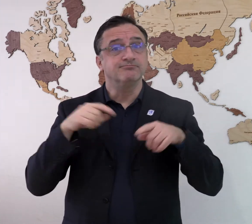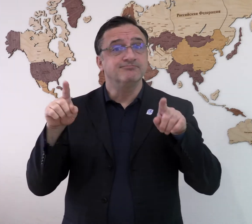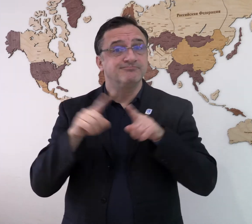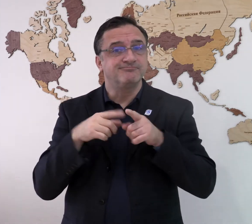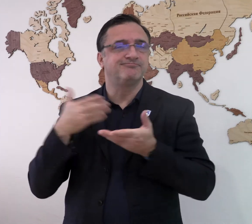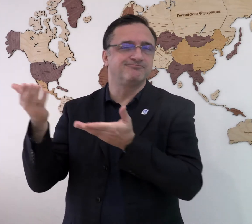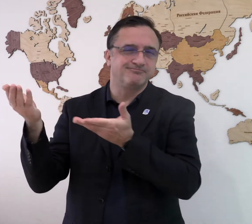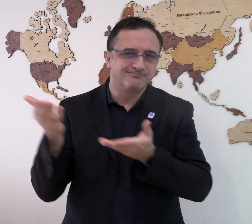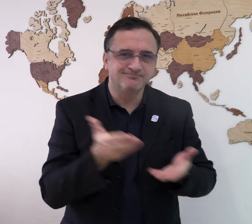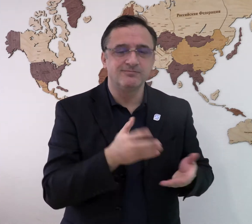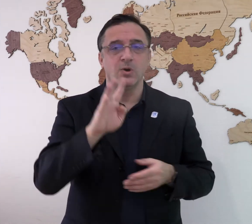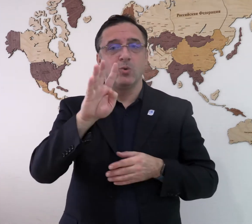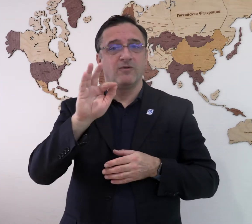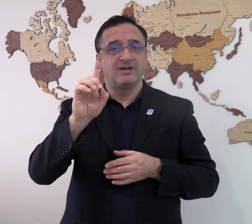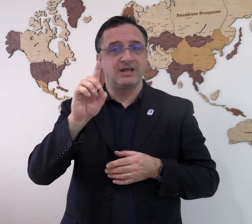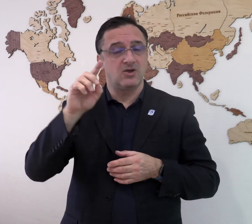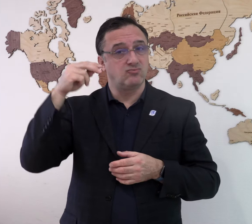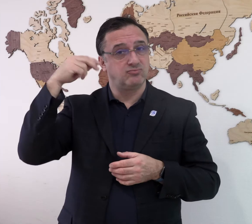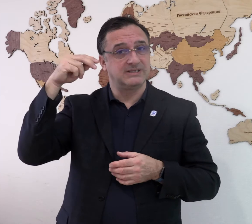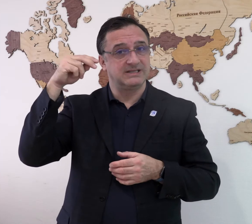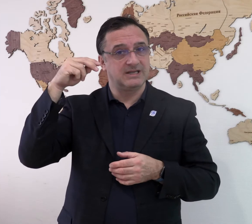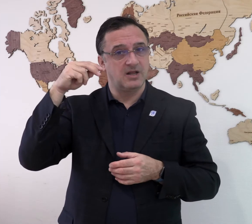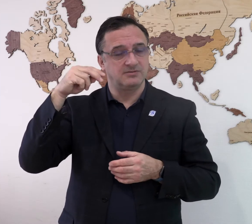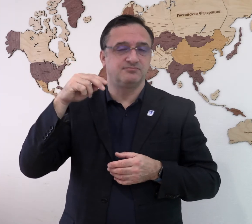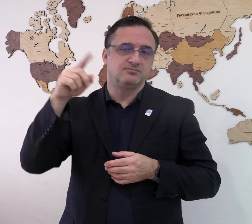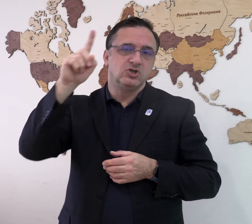The President of the WFD, Mr. Joseph Murray, was also invited.